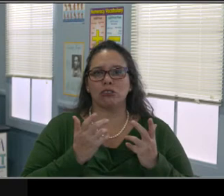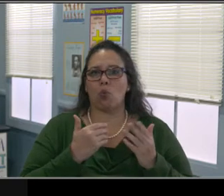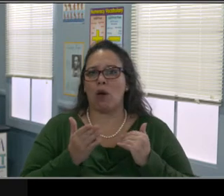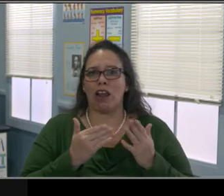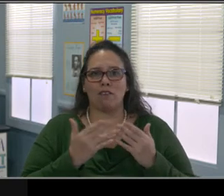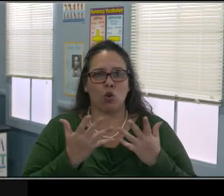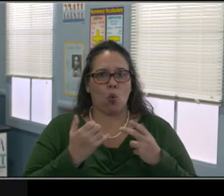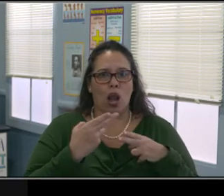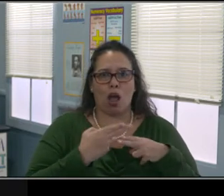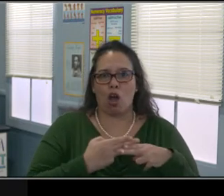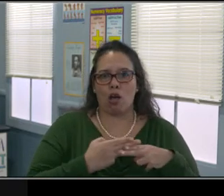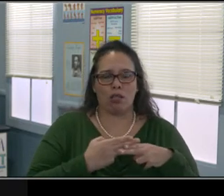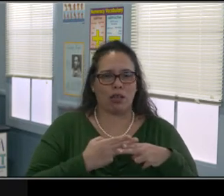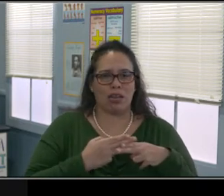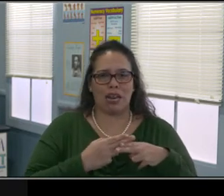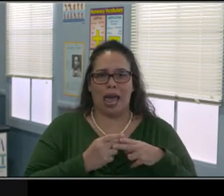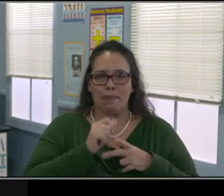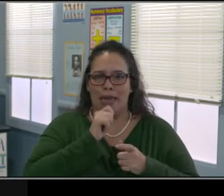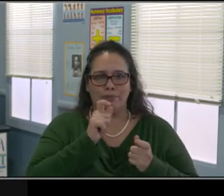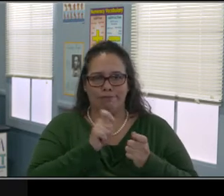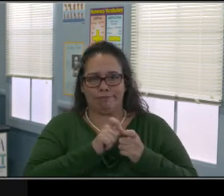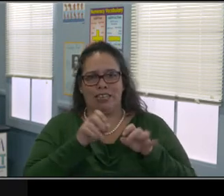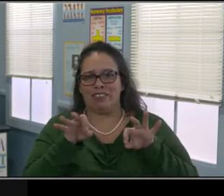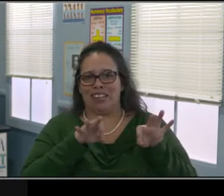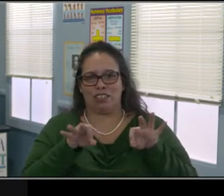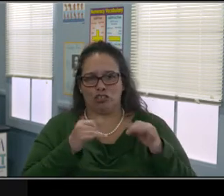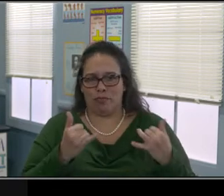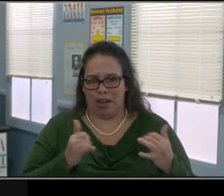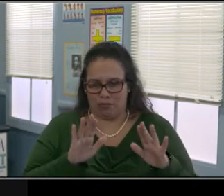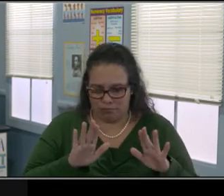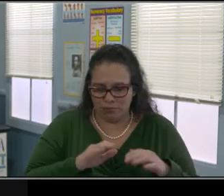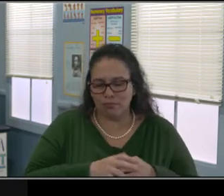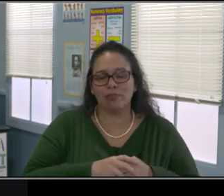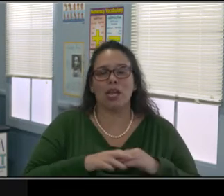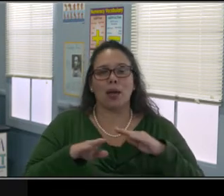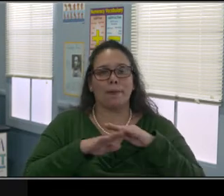when the bill was stated from March to July.